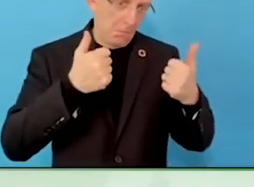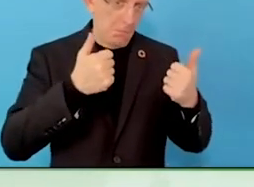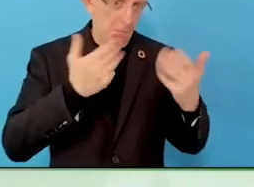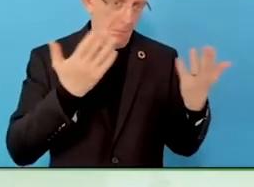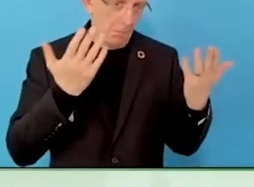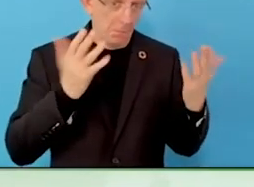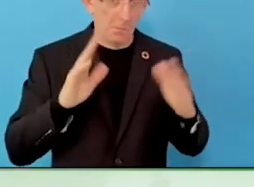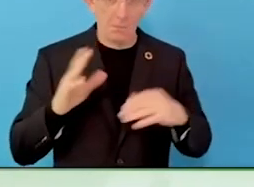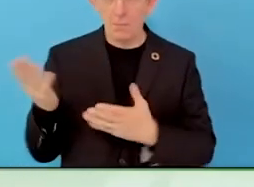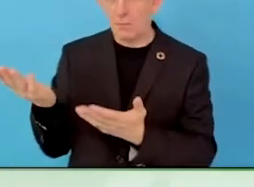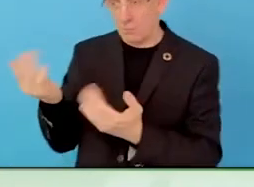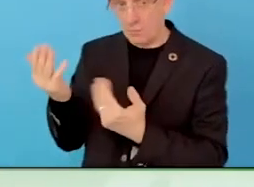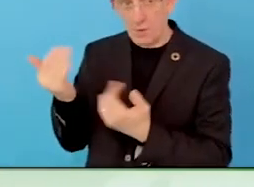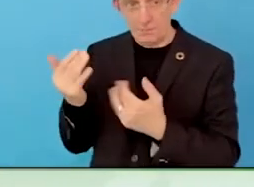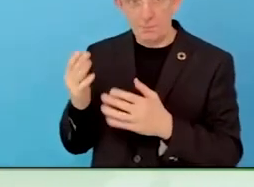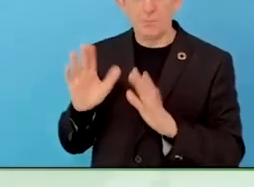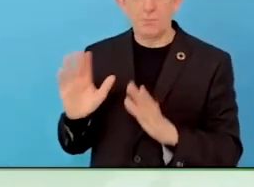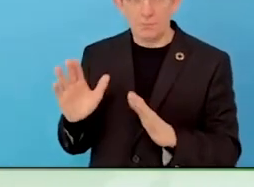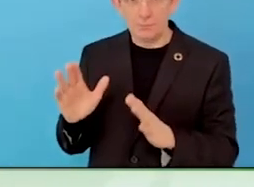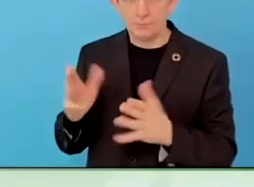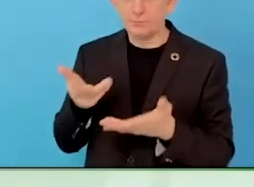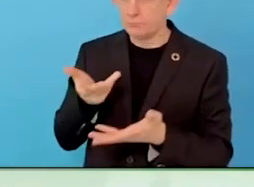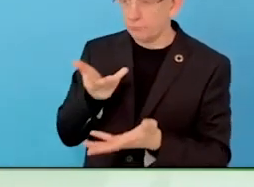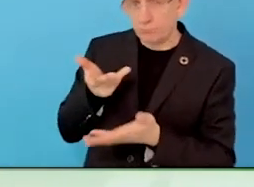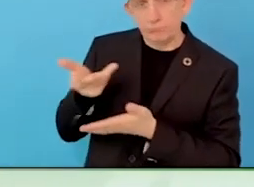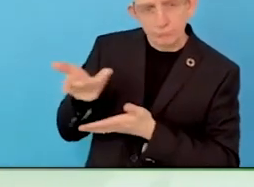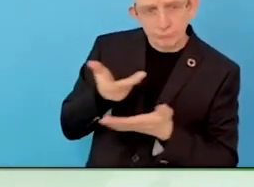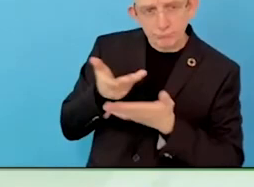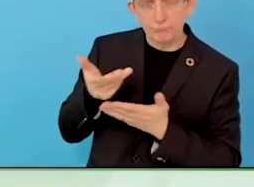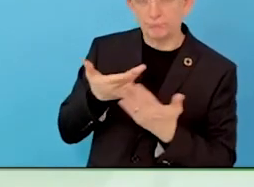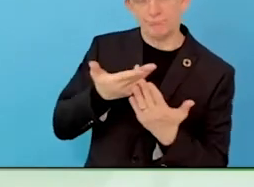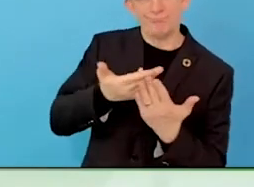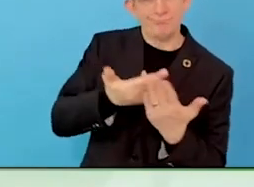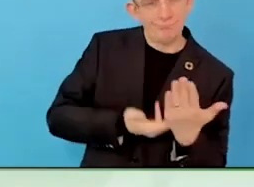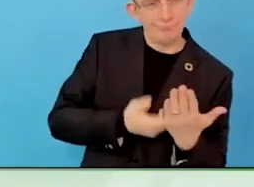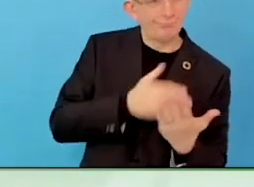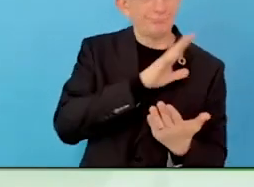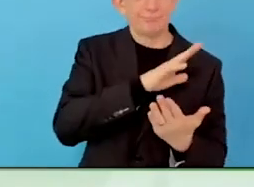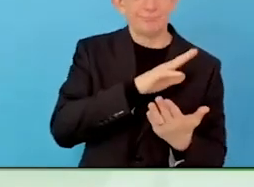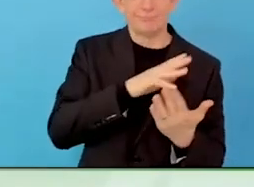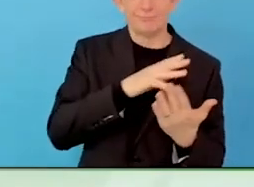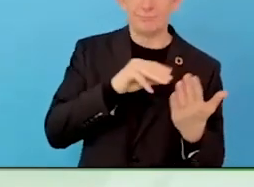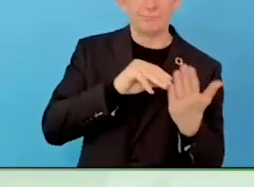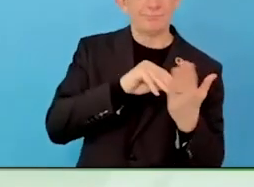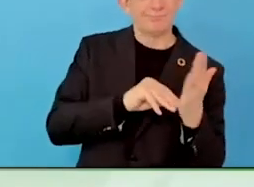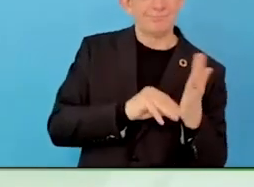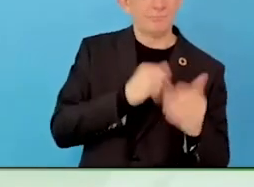All the writing, all the resumes, and actionable for NGOs.